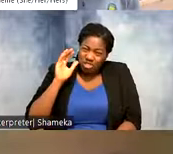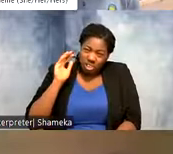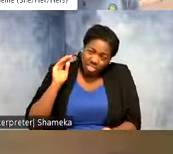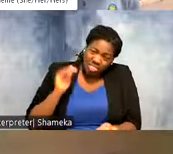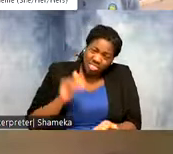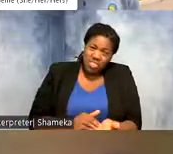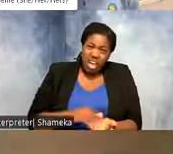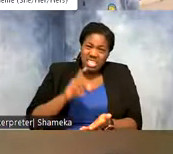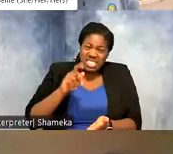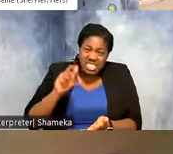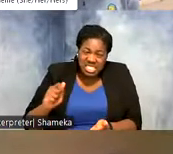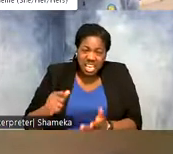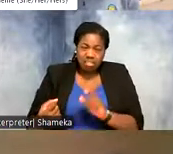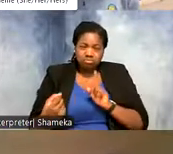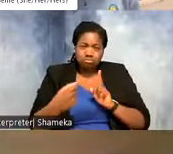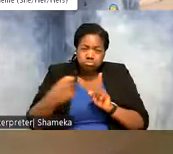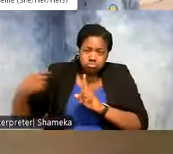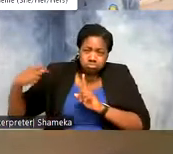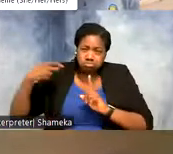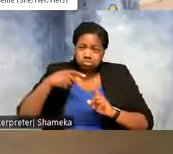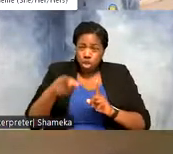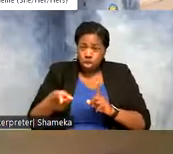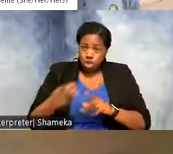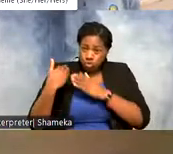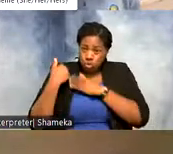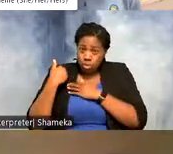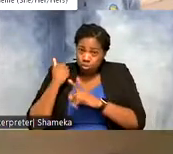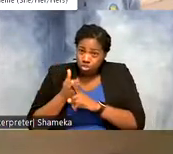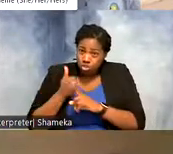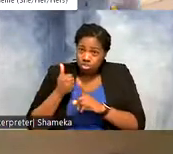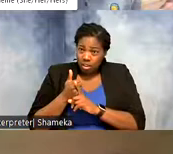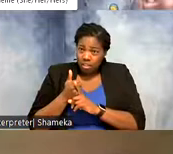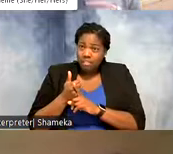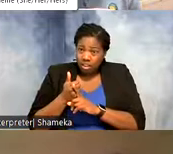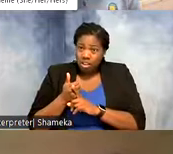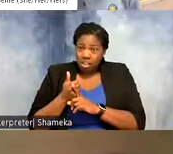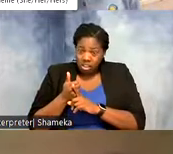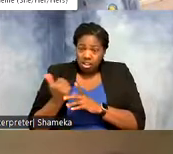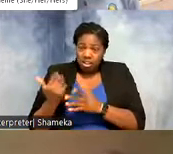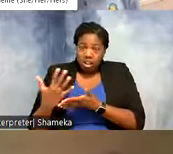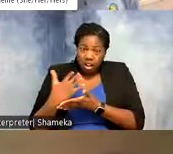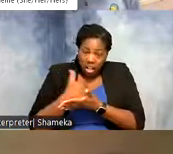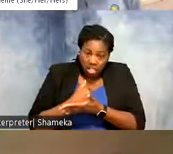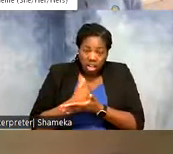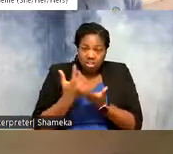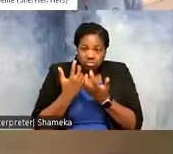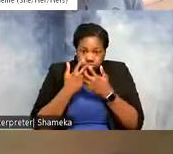data points that you are responsible for aggregating or combining in the collective.